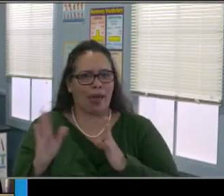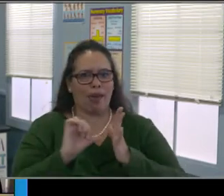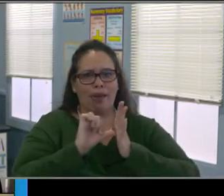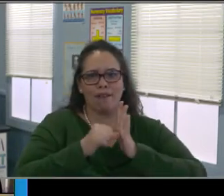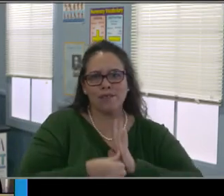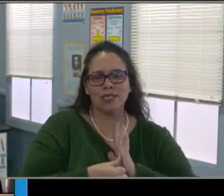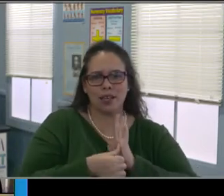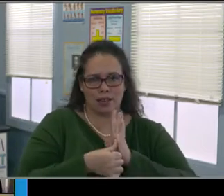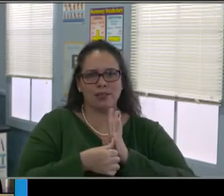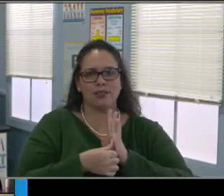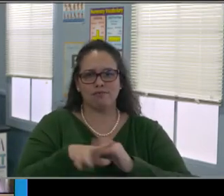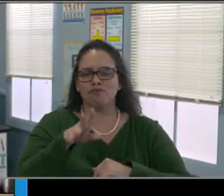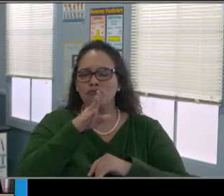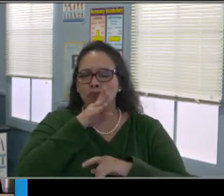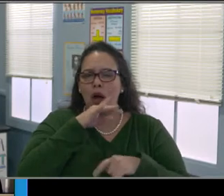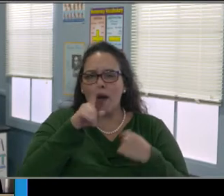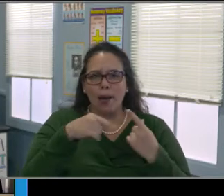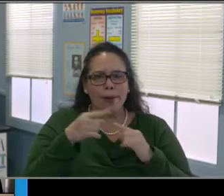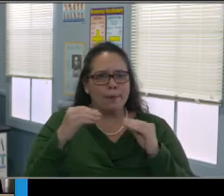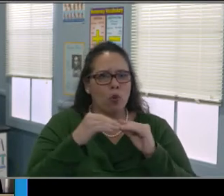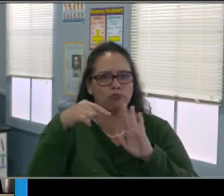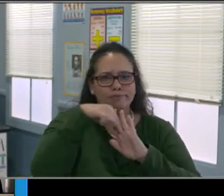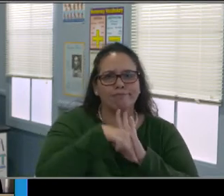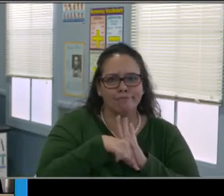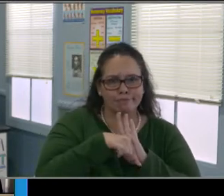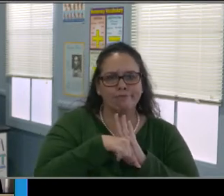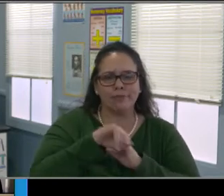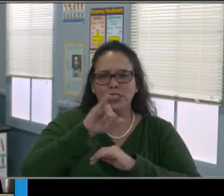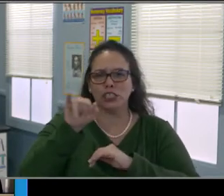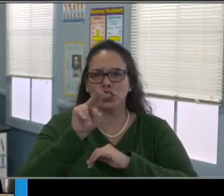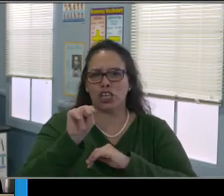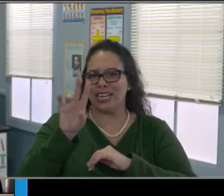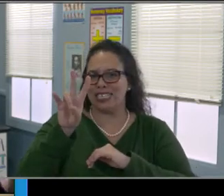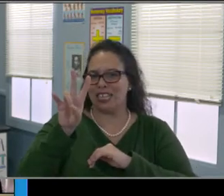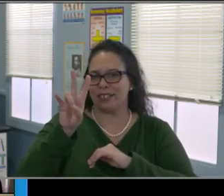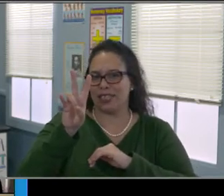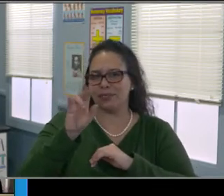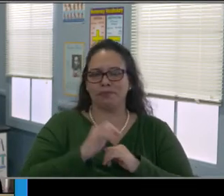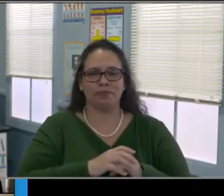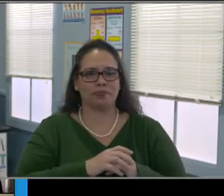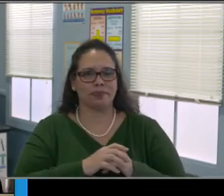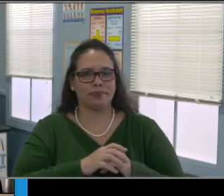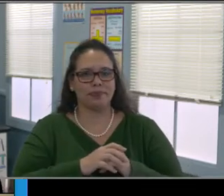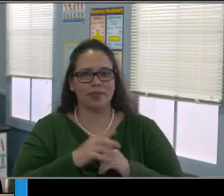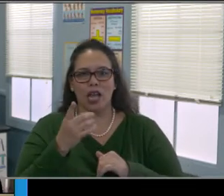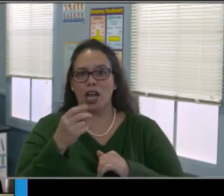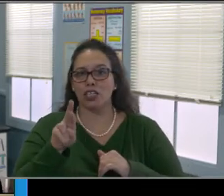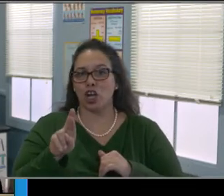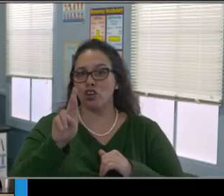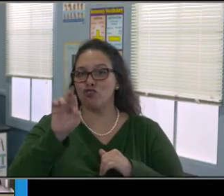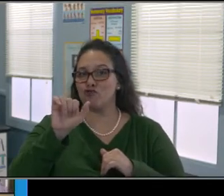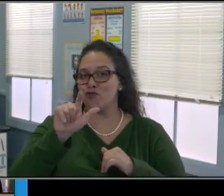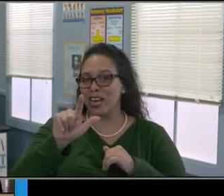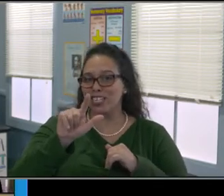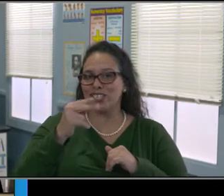and community members to go through this. So thank you, Chris, or whoever shared it.